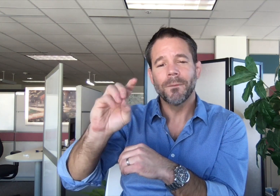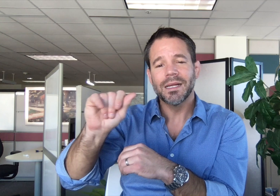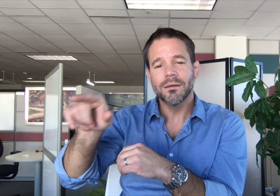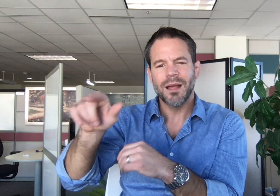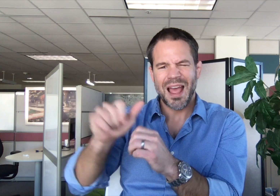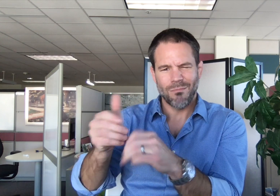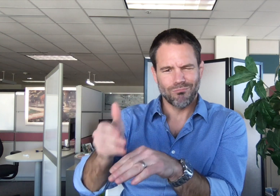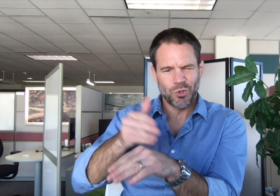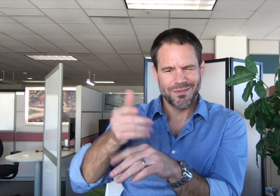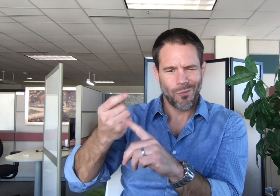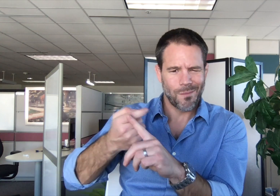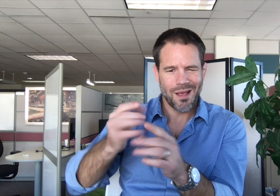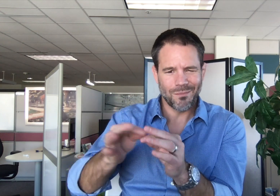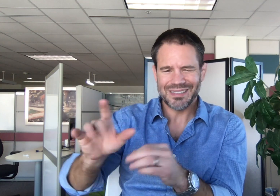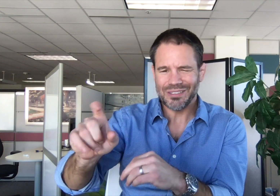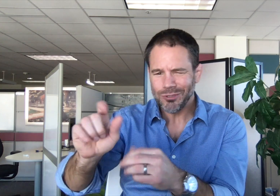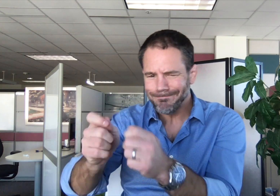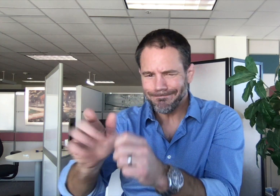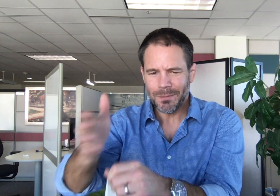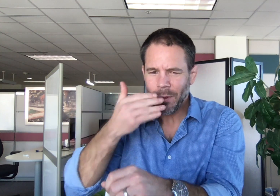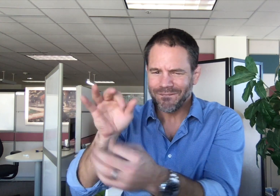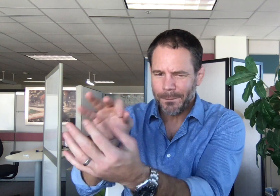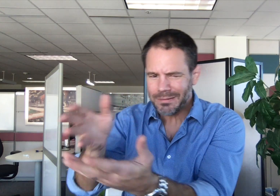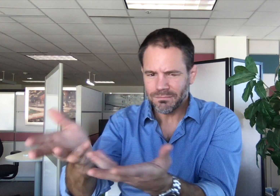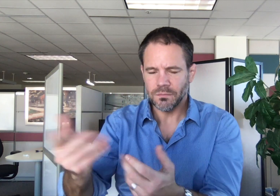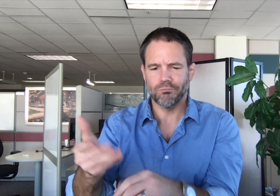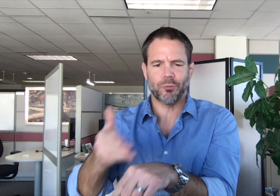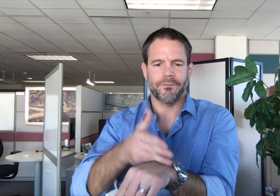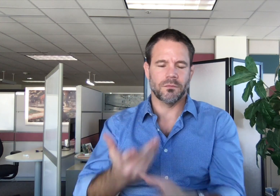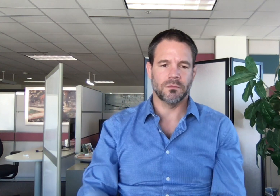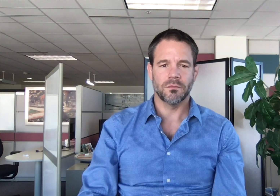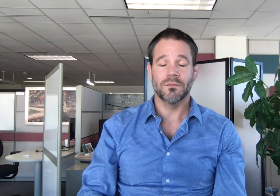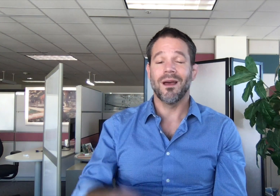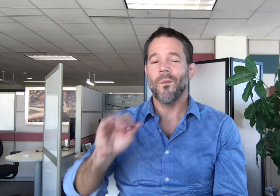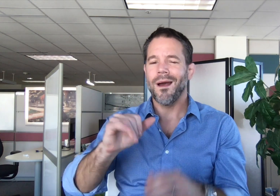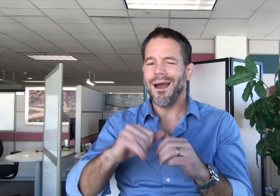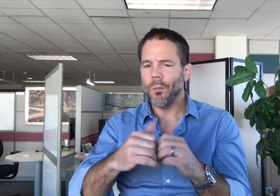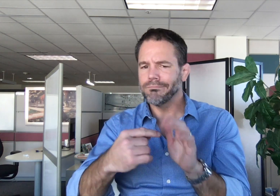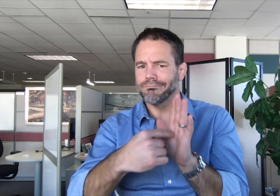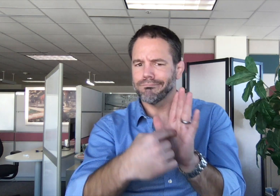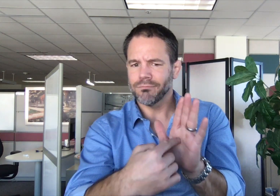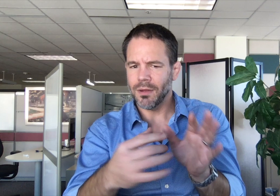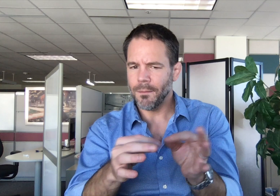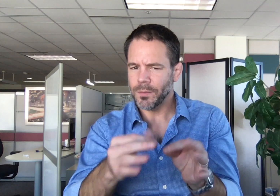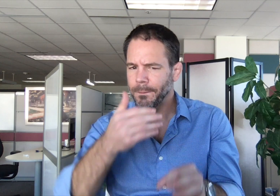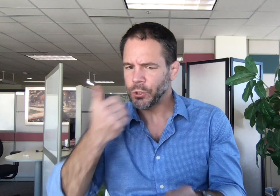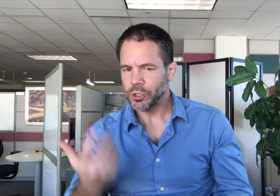and research for improving automatic captions and their appearance.